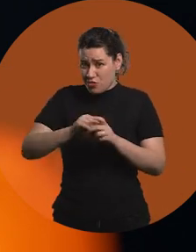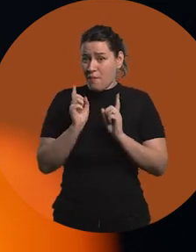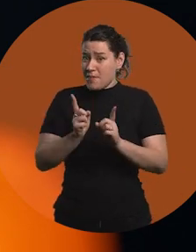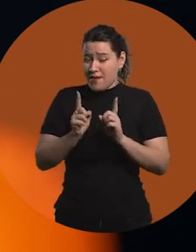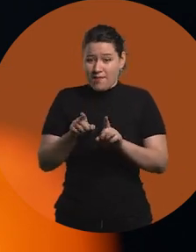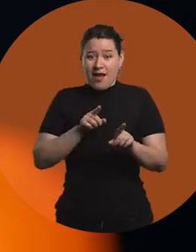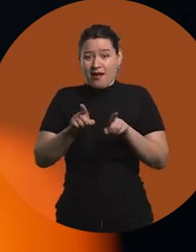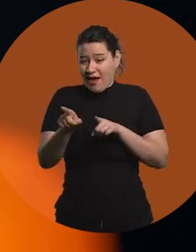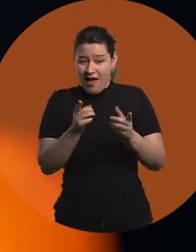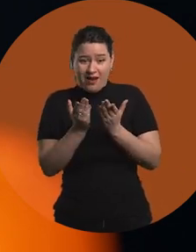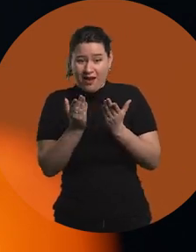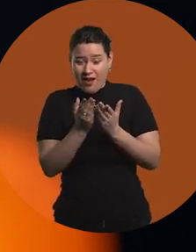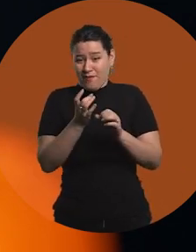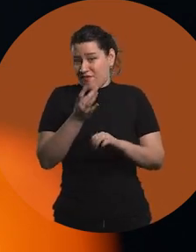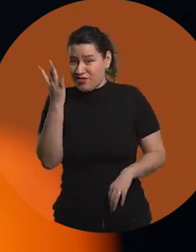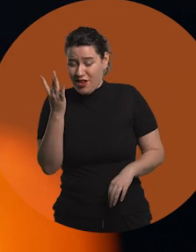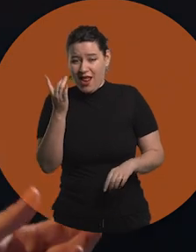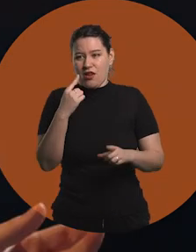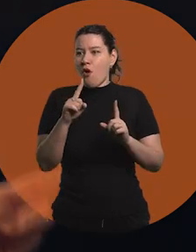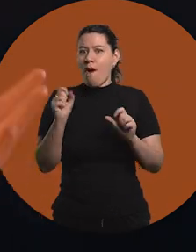in our professional careers. That is going to be very important.